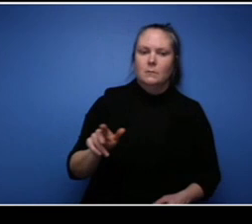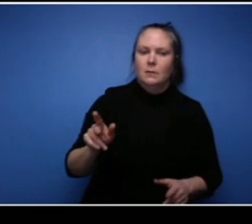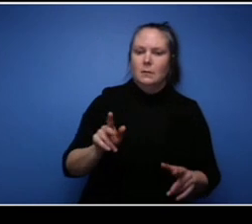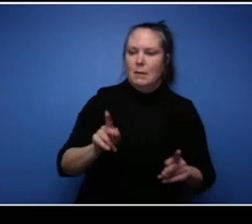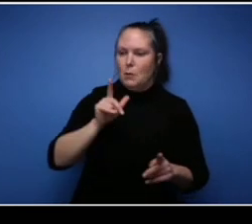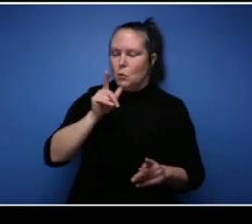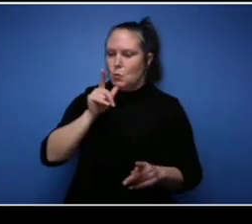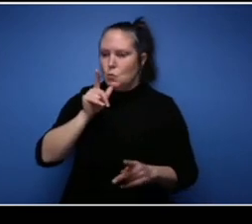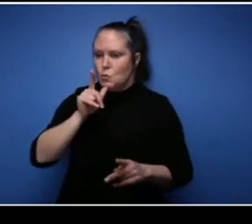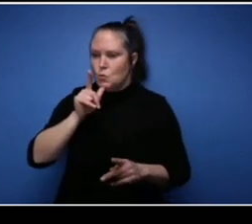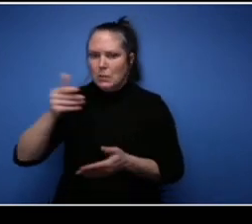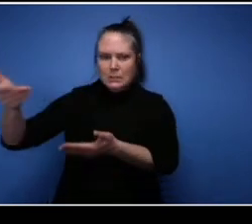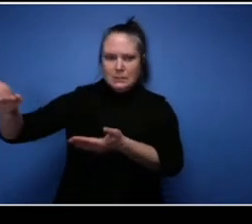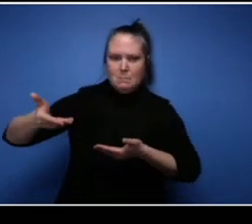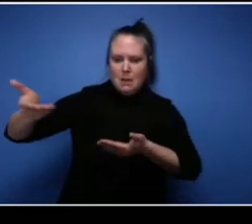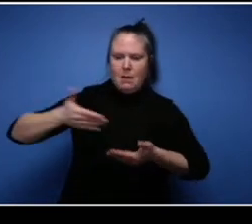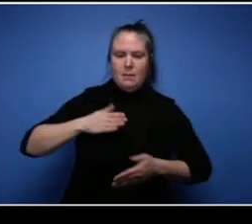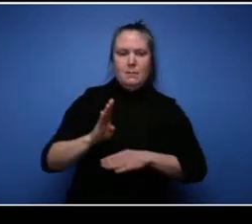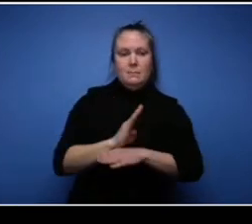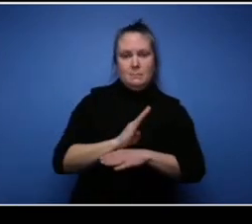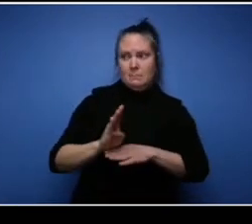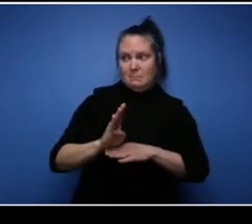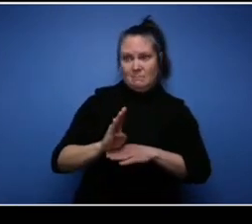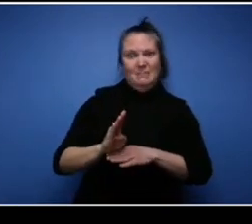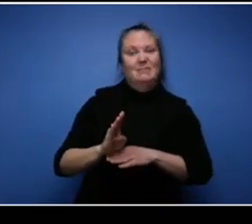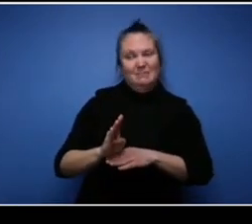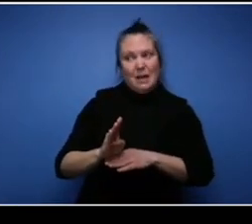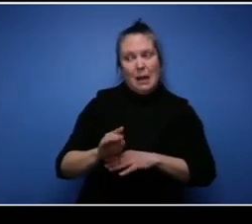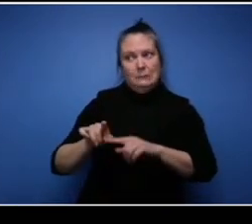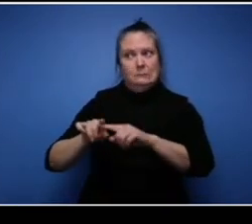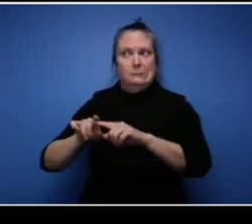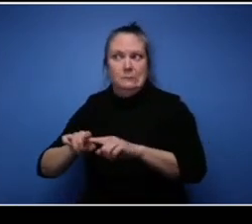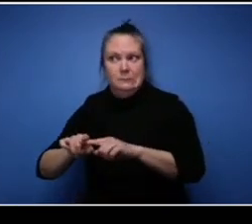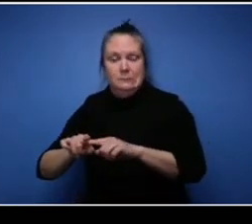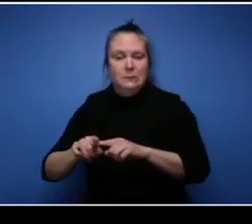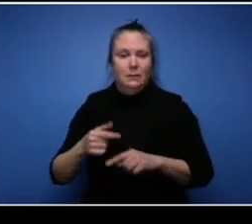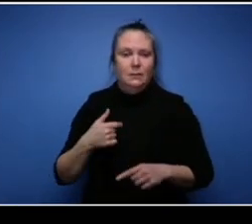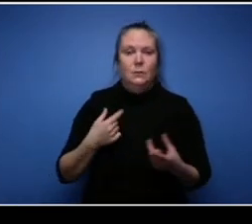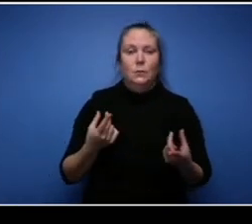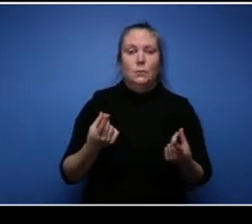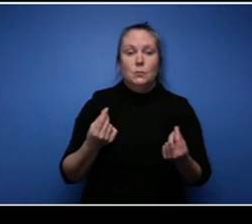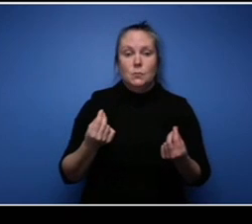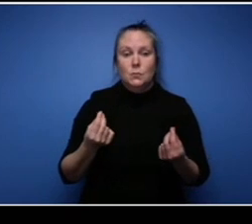did I reached out to as many suppliers as possible that would help my business and I